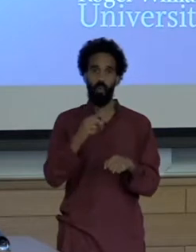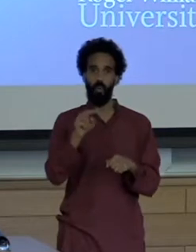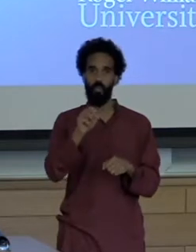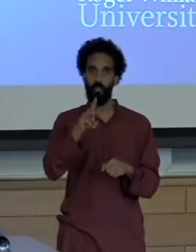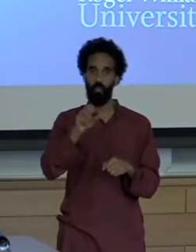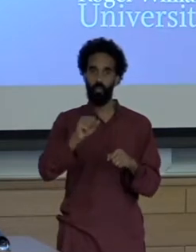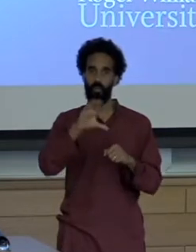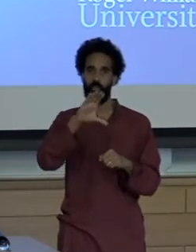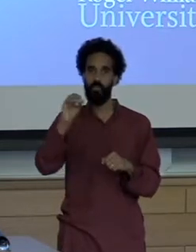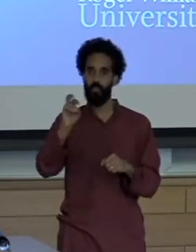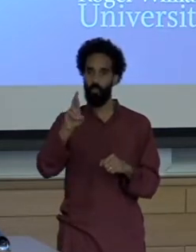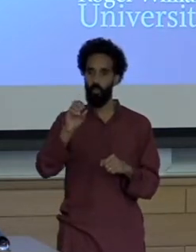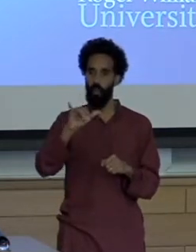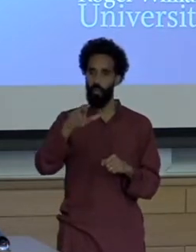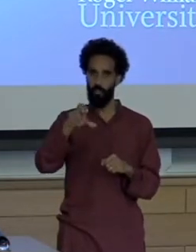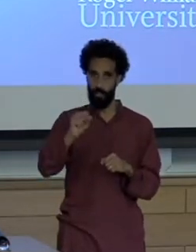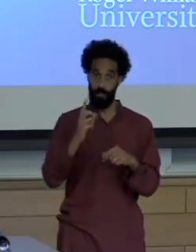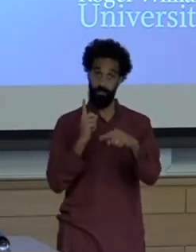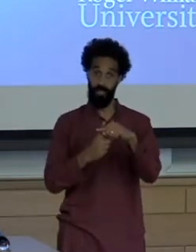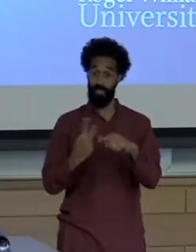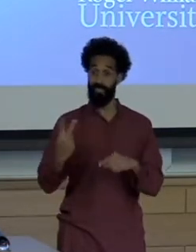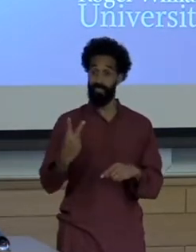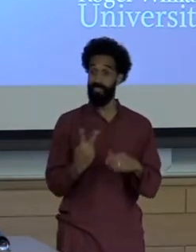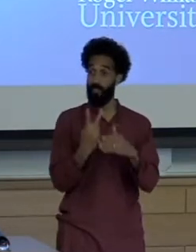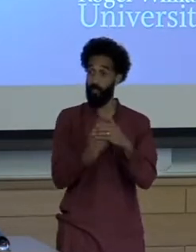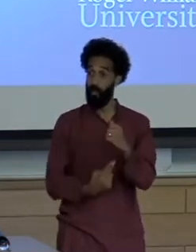We both had very strong connections to Latin America